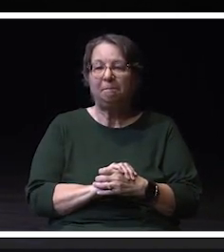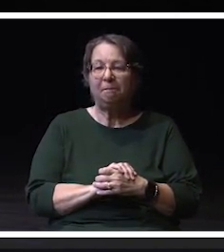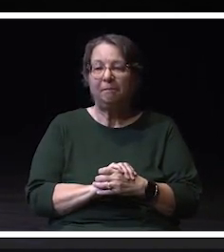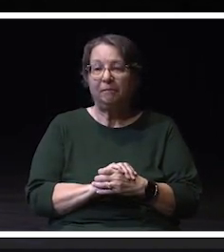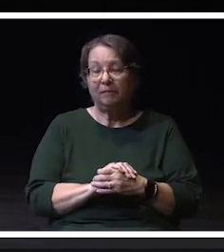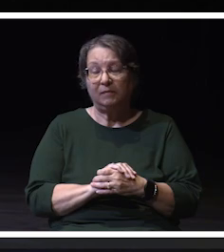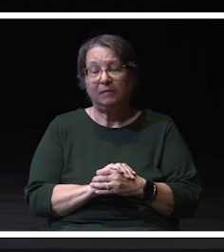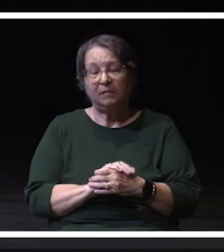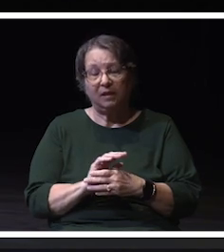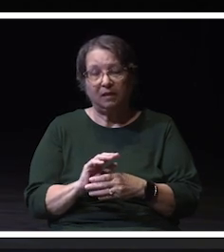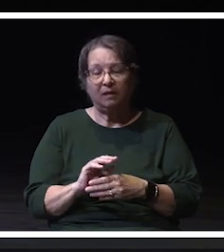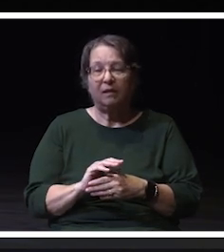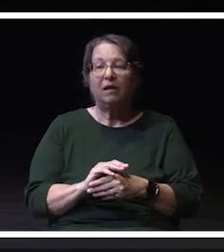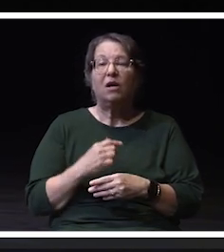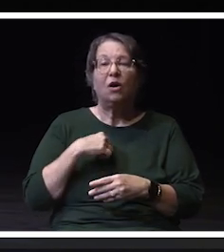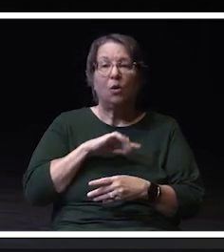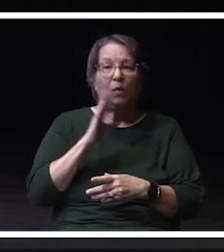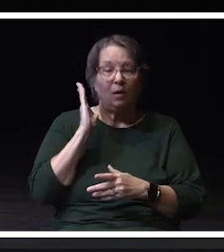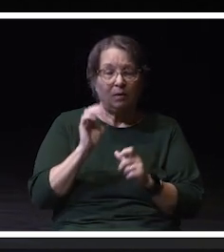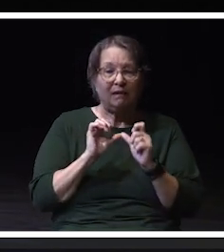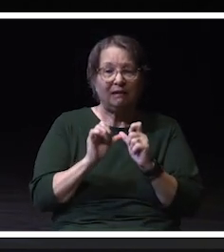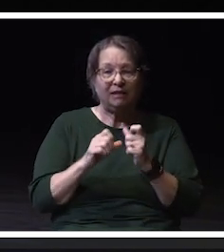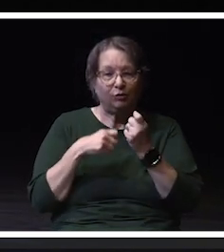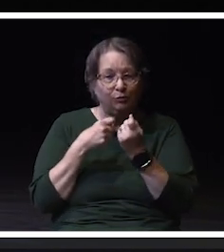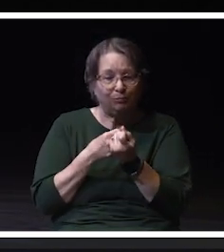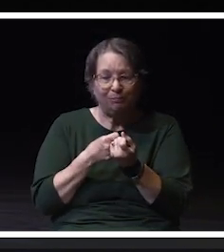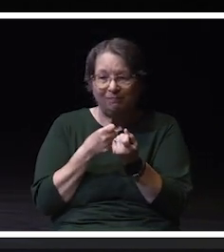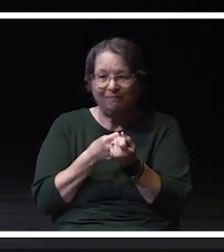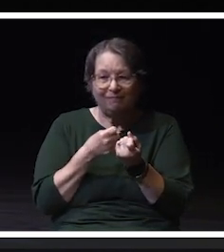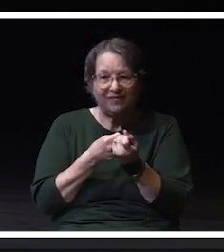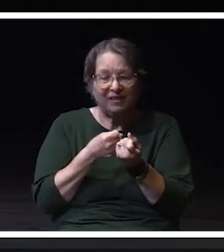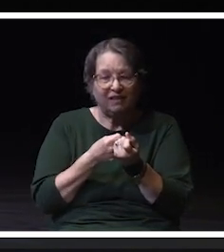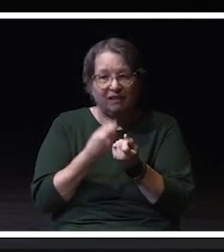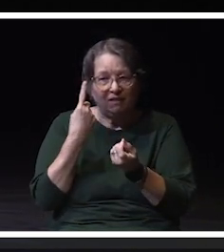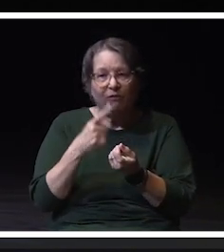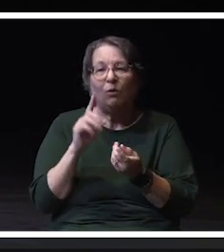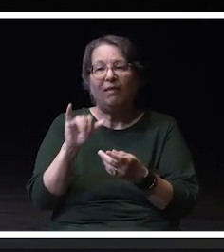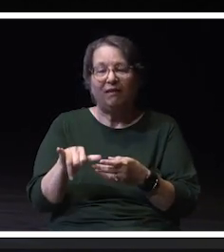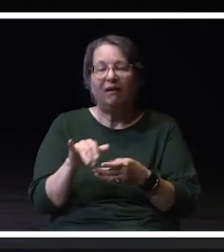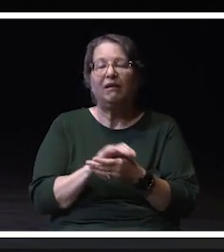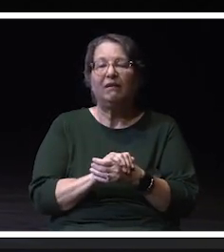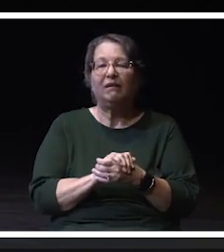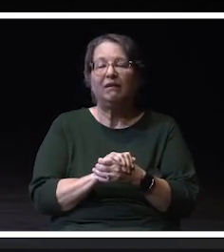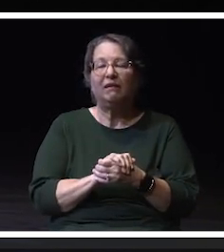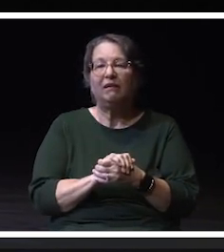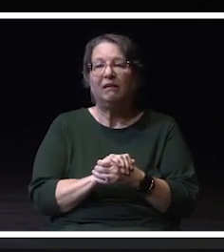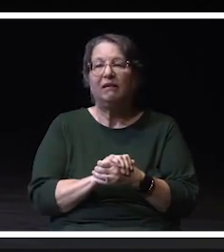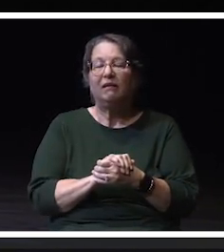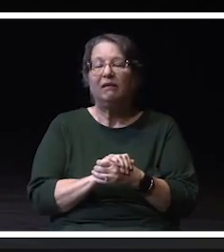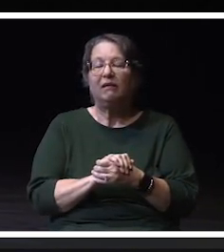We will continue to advocate in this space. As a part of our strategic plan,